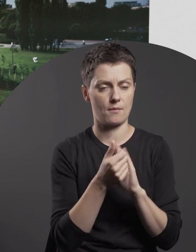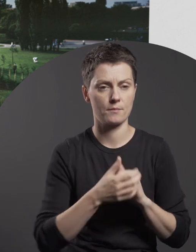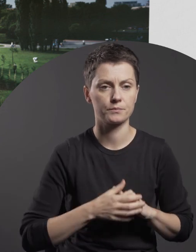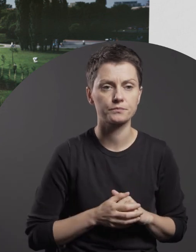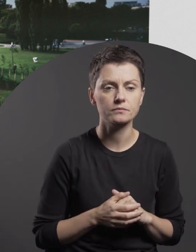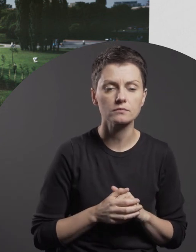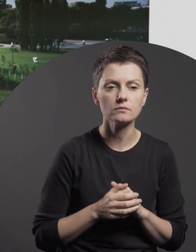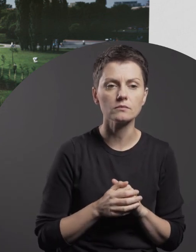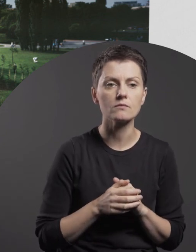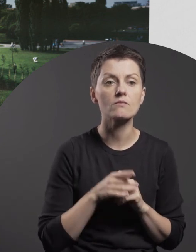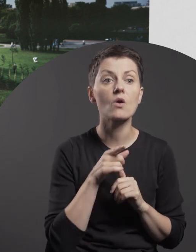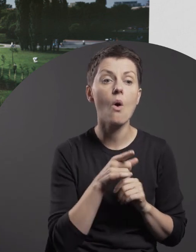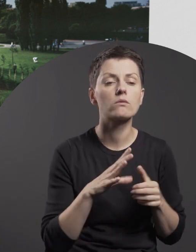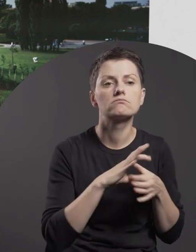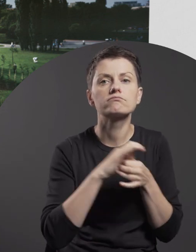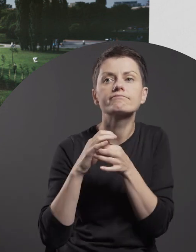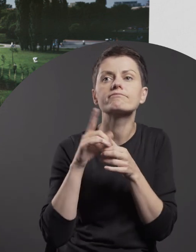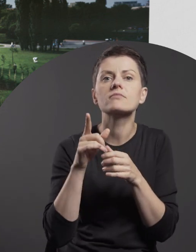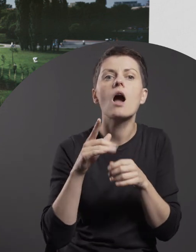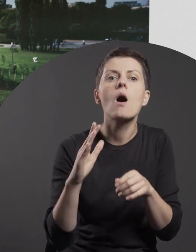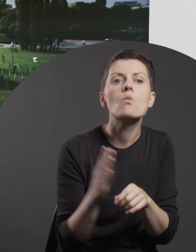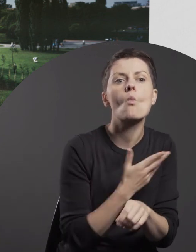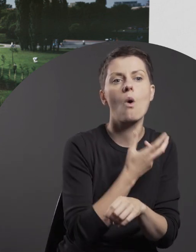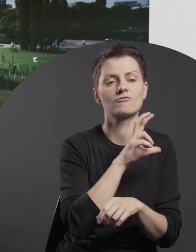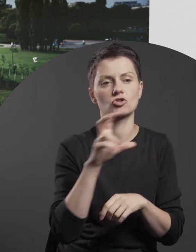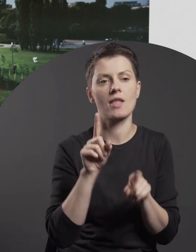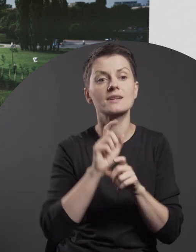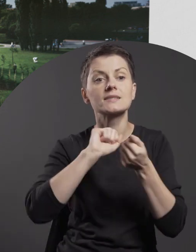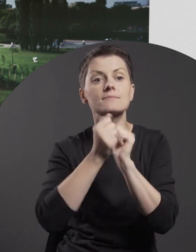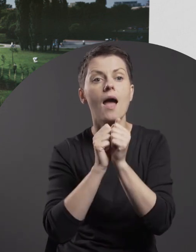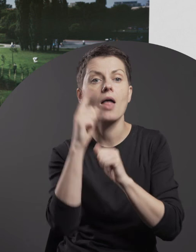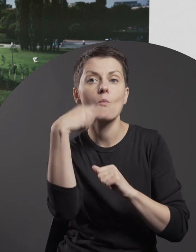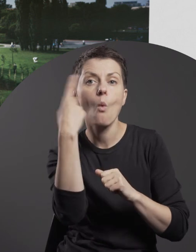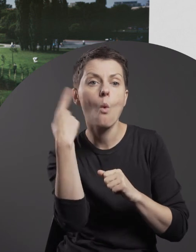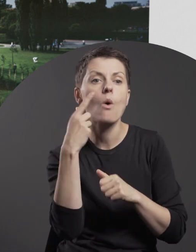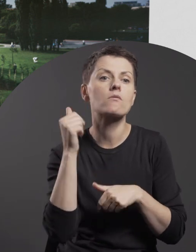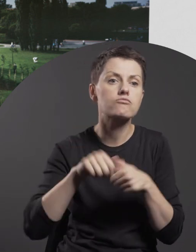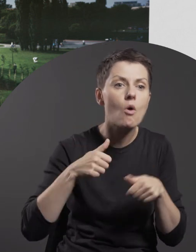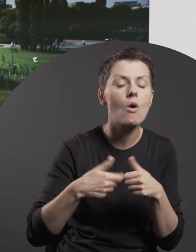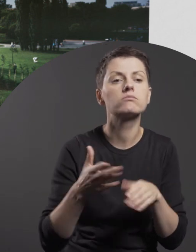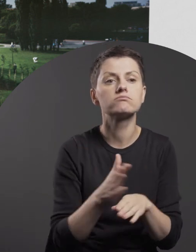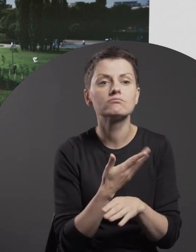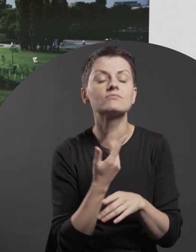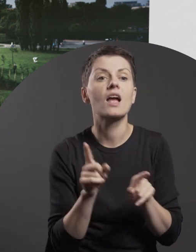that each year changes its shape and character in synch with the change of seasons,